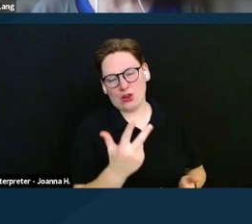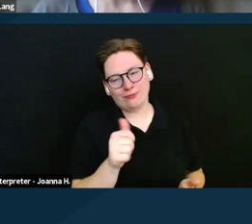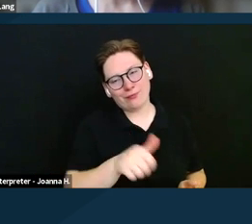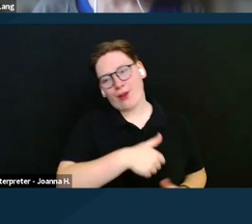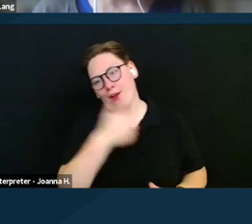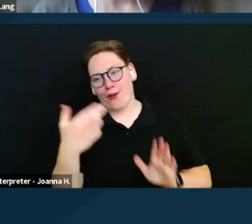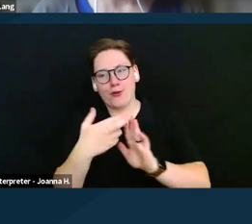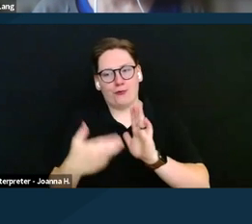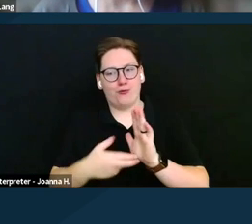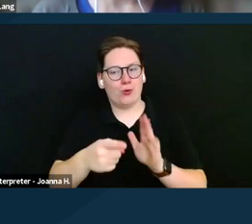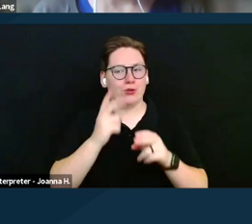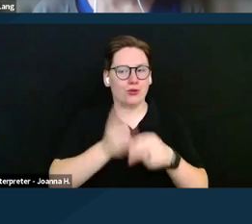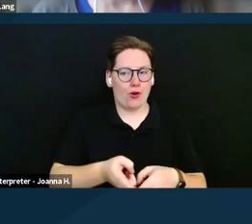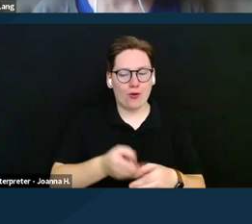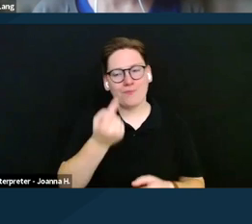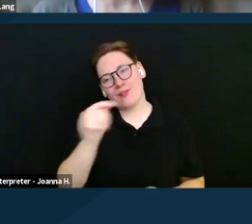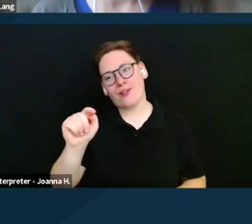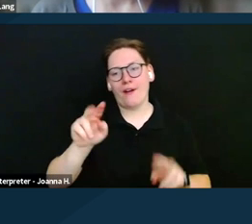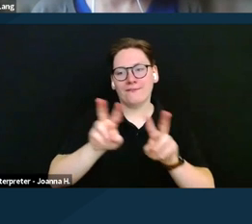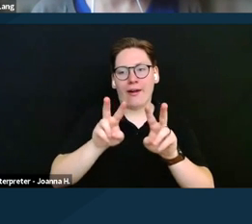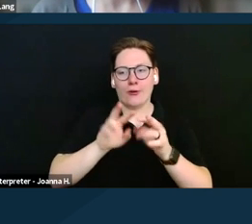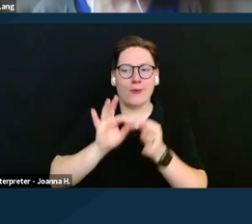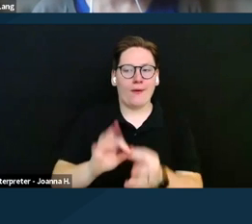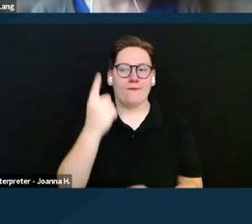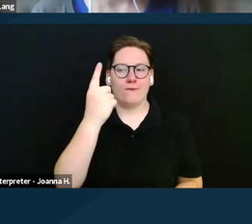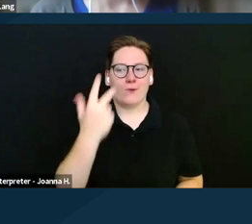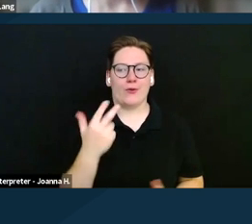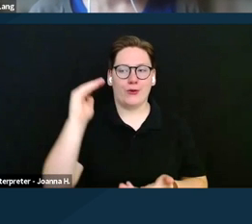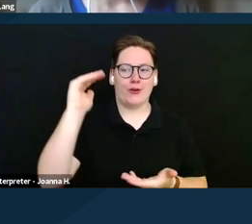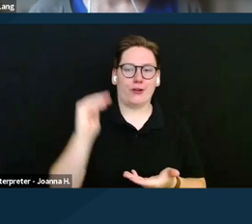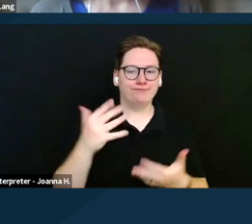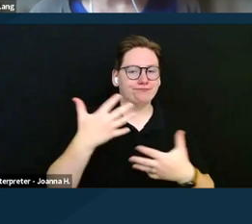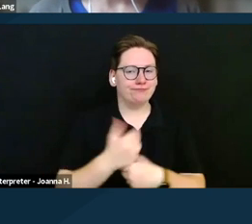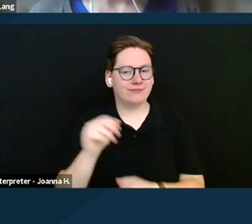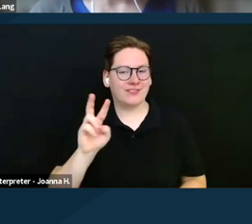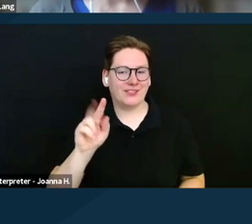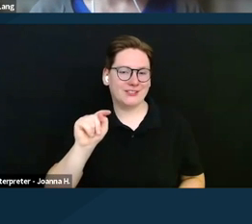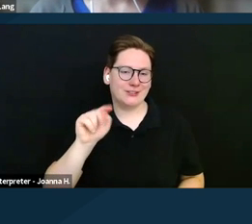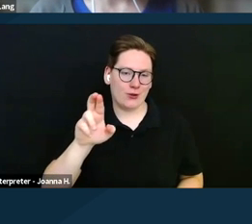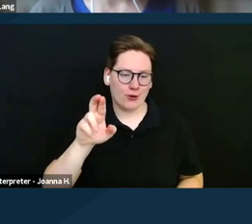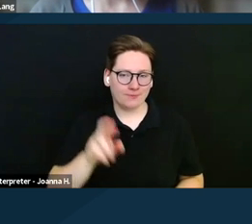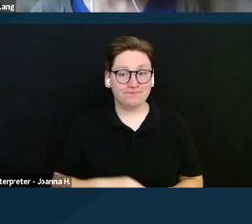called the value of the One-Third Reduction, or VTR rule. These In-Kind Support and Maintenance rules